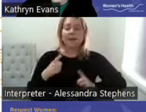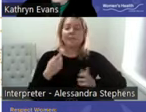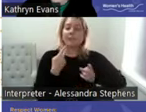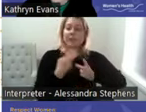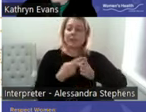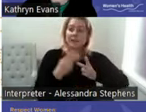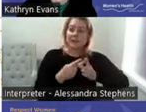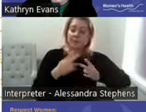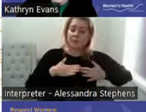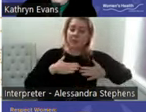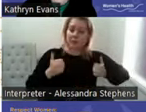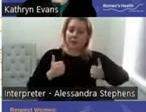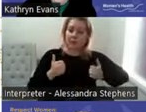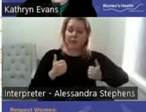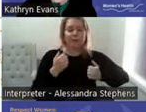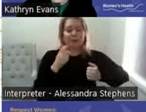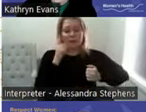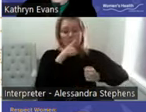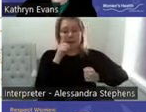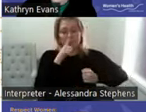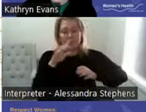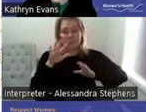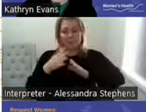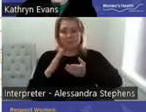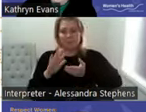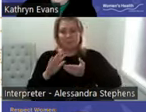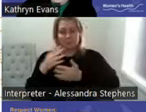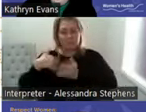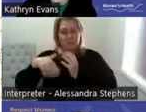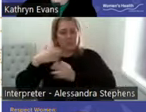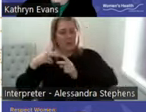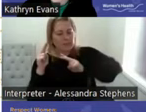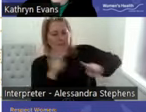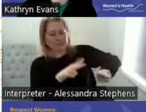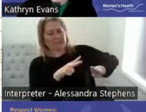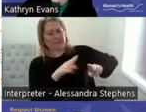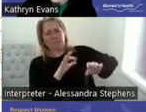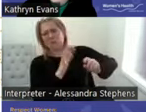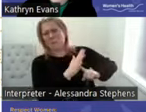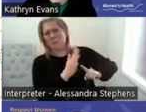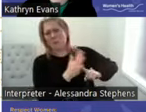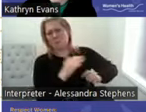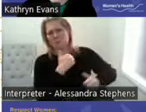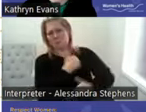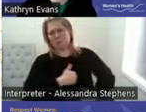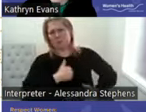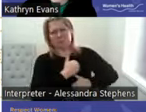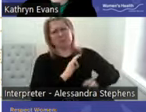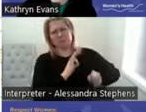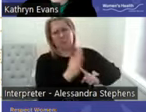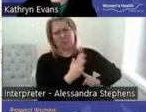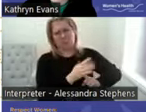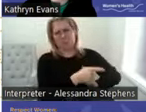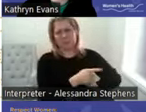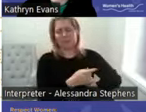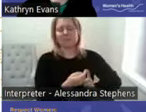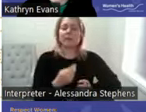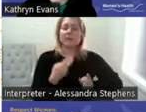health are often stigmatized by society and deprioritized by governments. Sexual and reproductive health strategies need political support